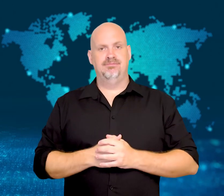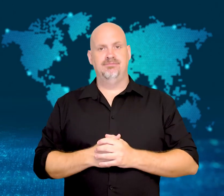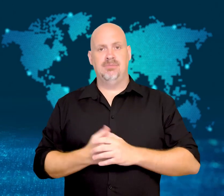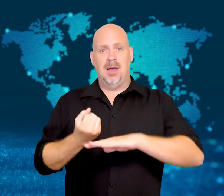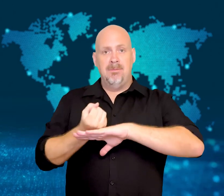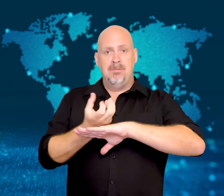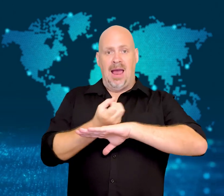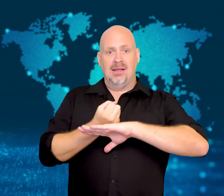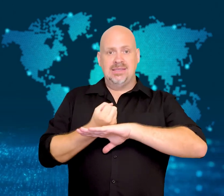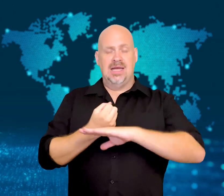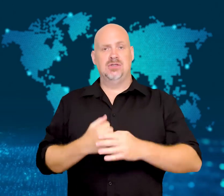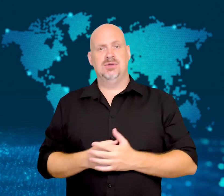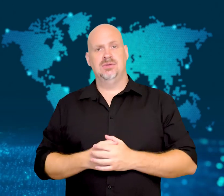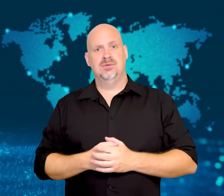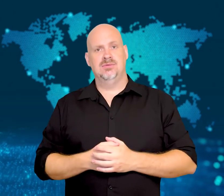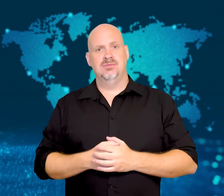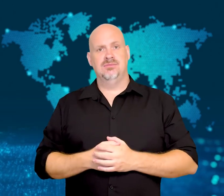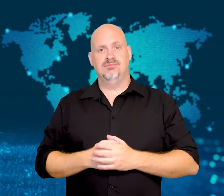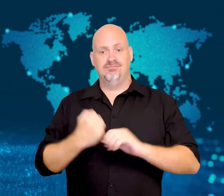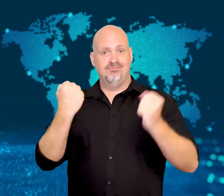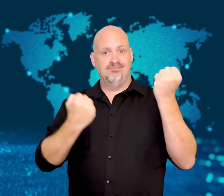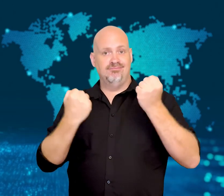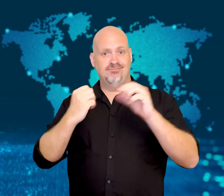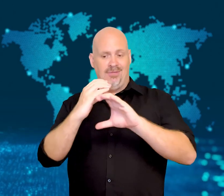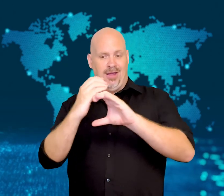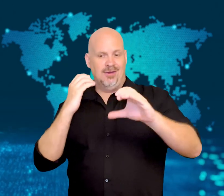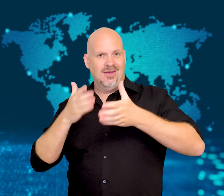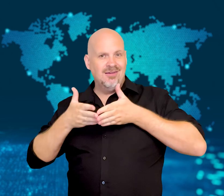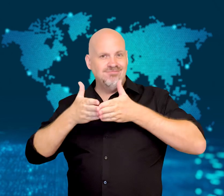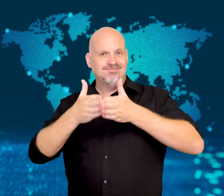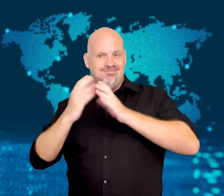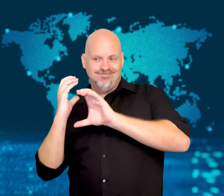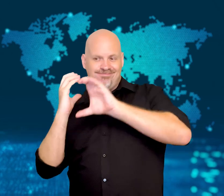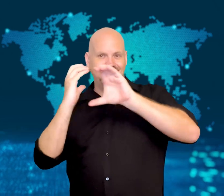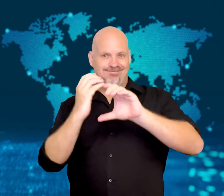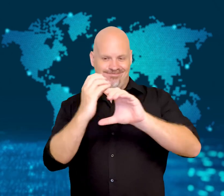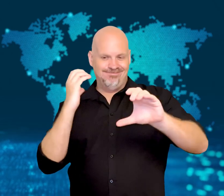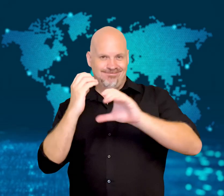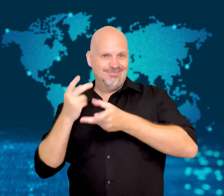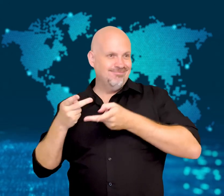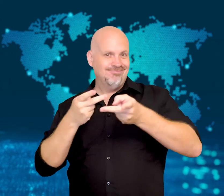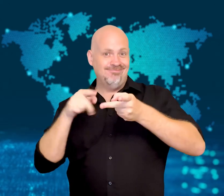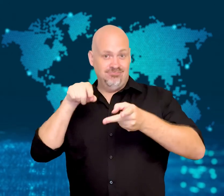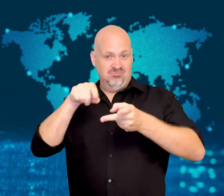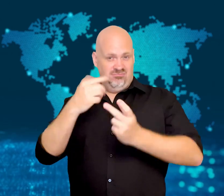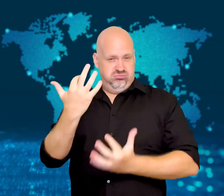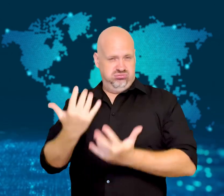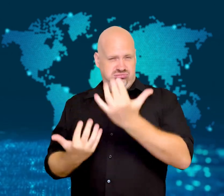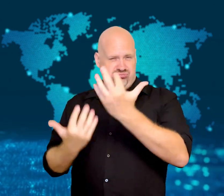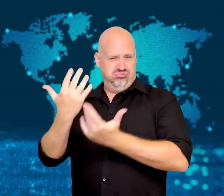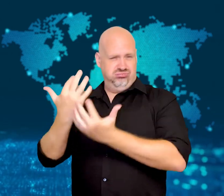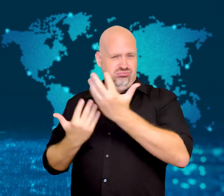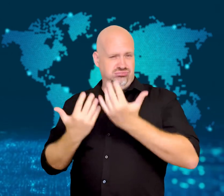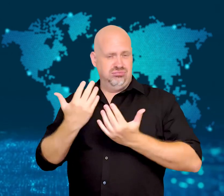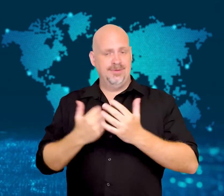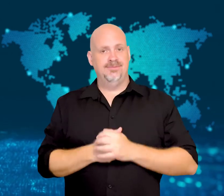Containers on fire.